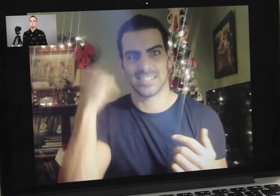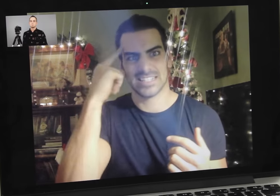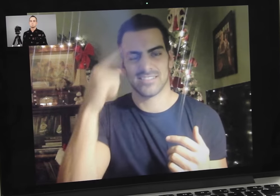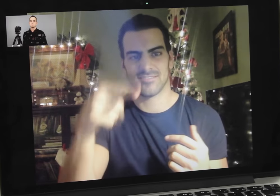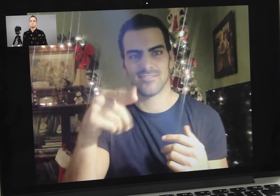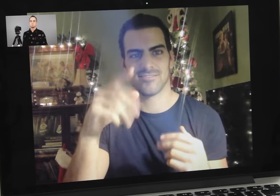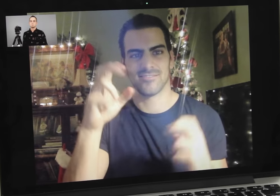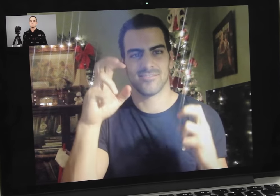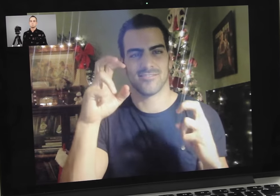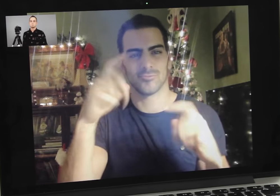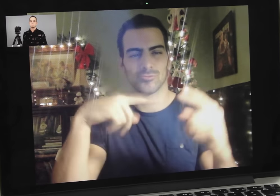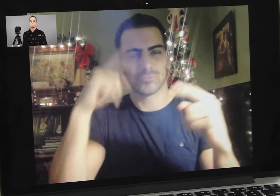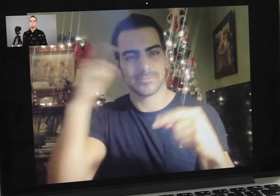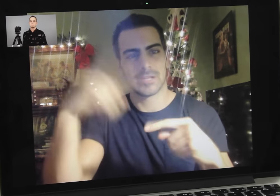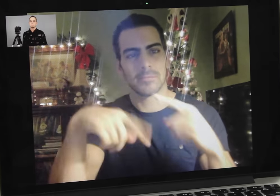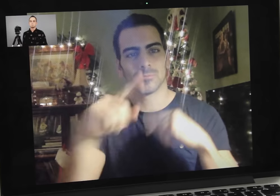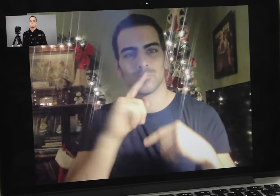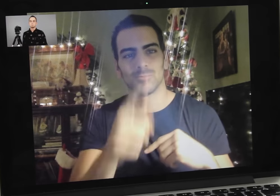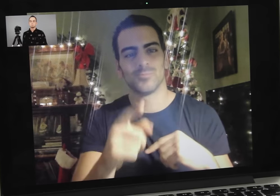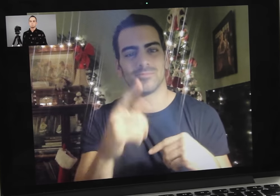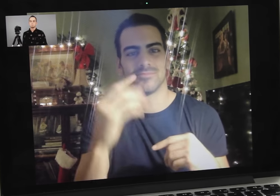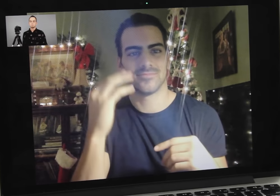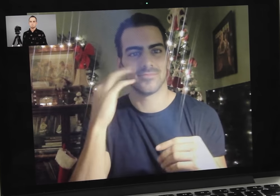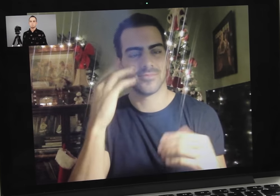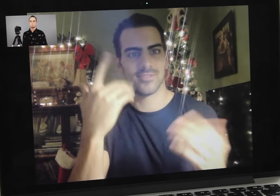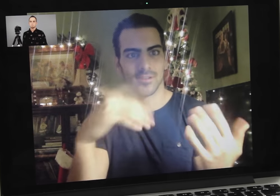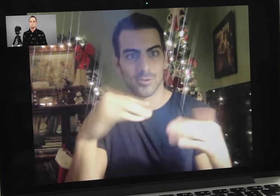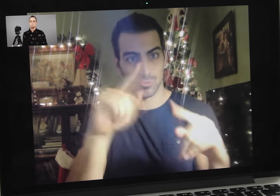Nyle: I think it’s a dream come true, really.